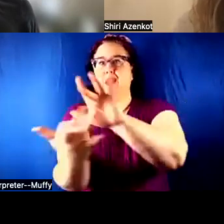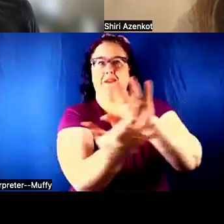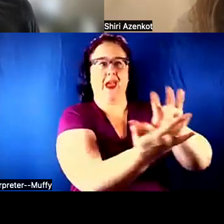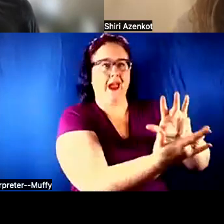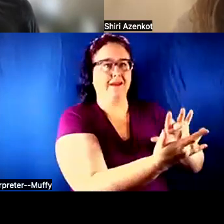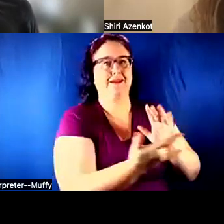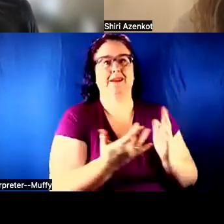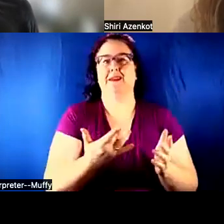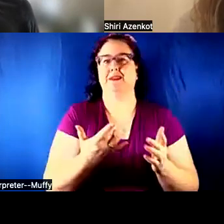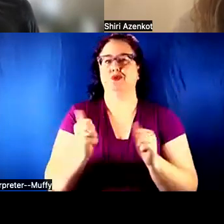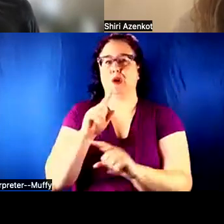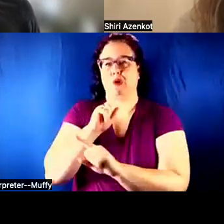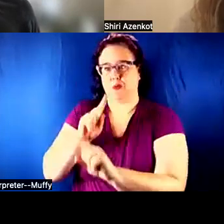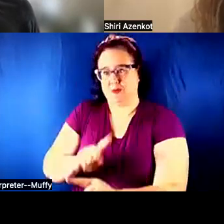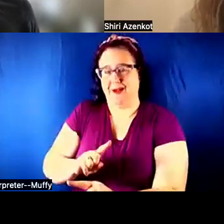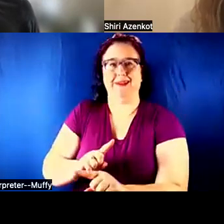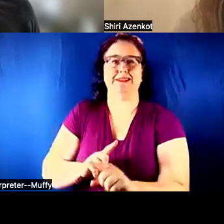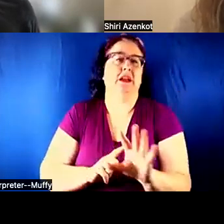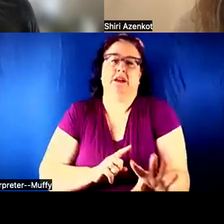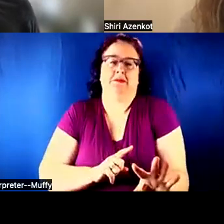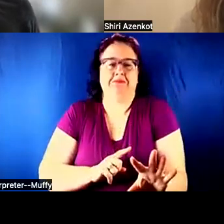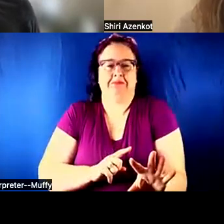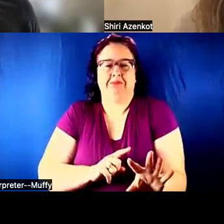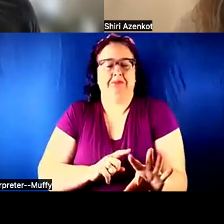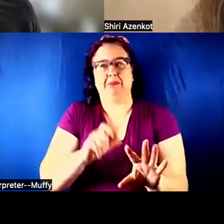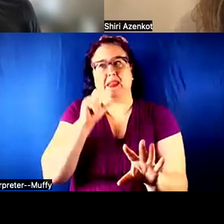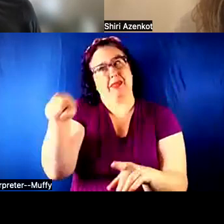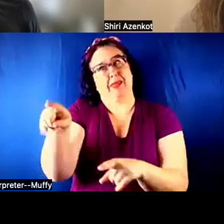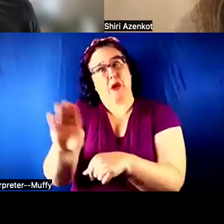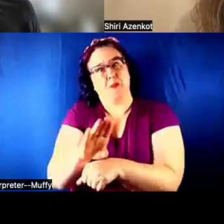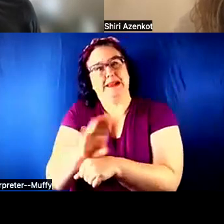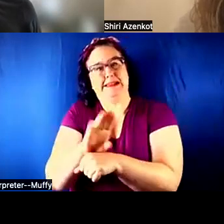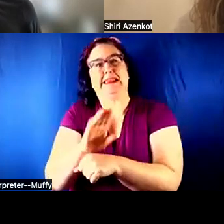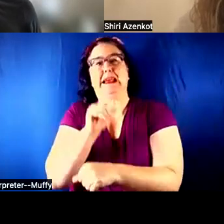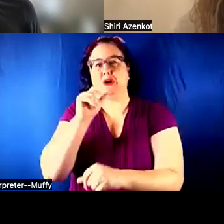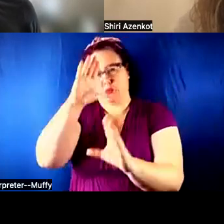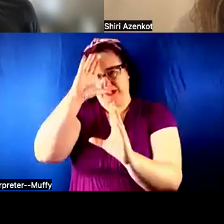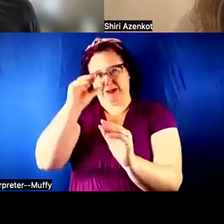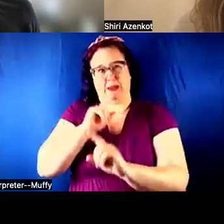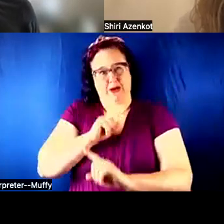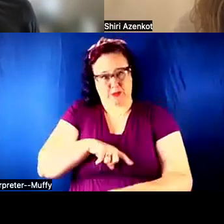THAT'S HAPPENING SO I DON'T EXPECT A RESPONSE BUT IT WAS VERY DIFFICULT TO GET A 15 MINUTE MEETING